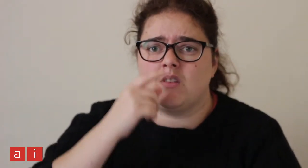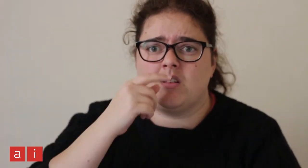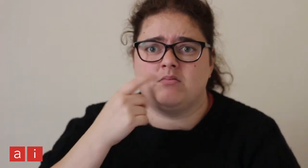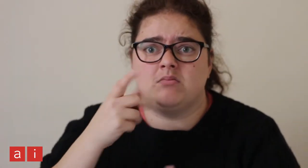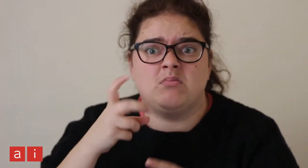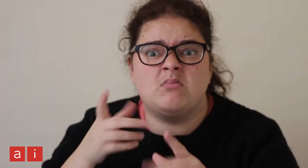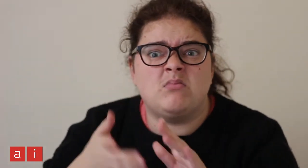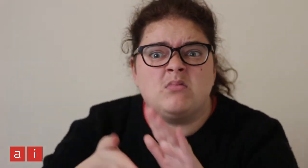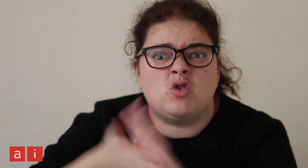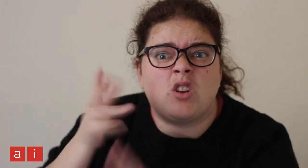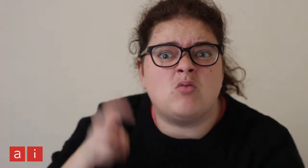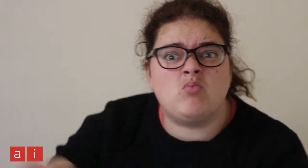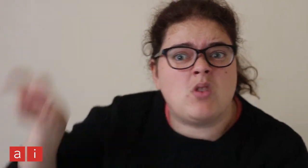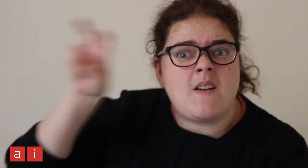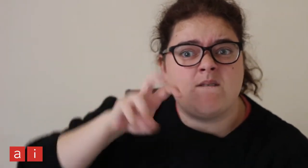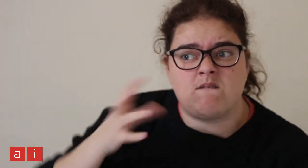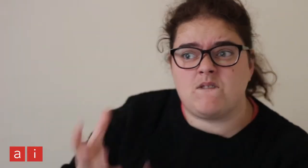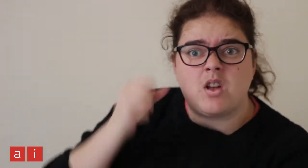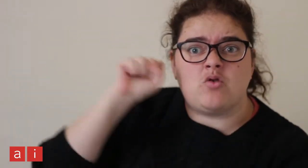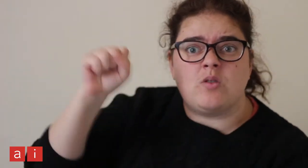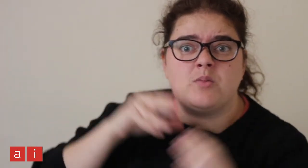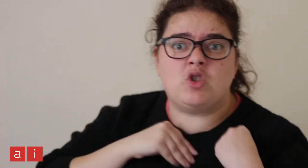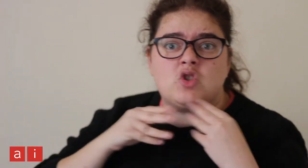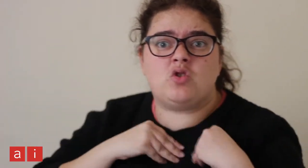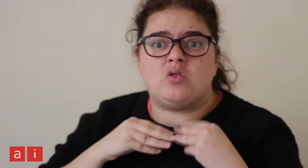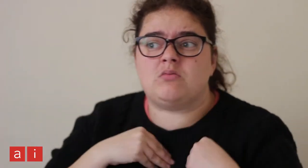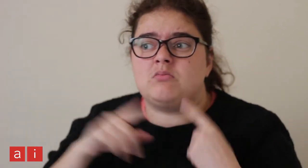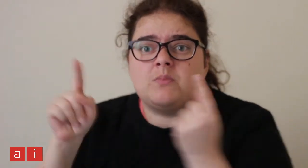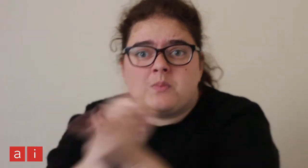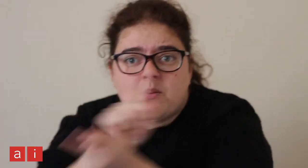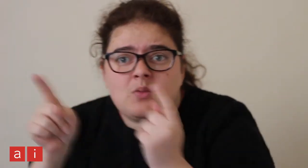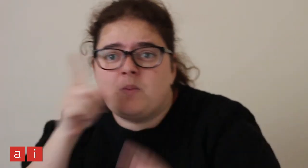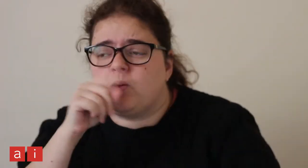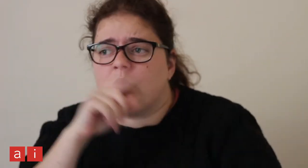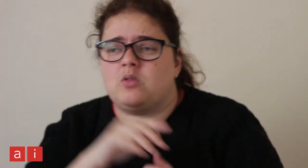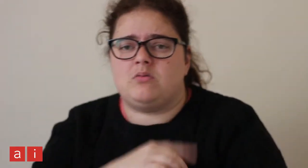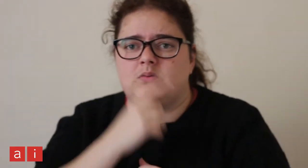You can go travelling to find your passion. You can meet lots of people.